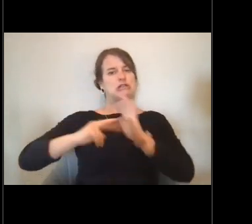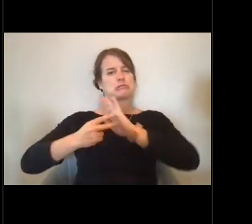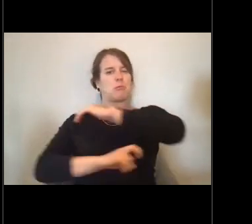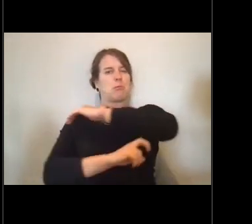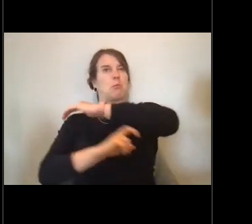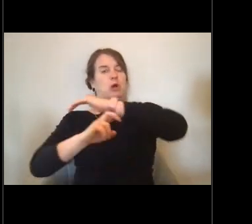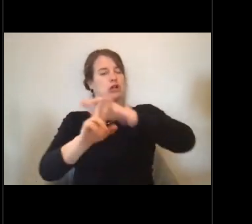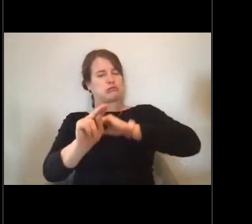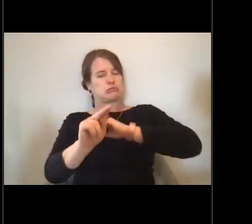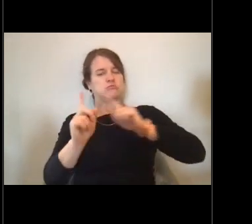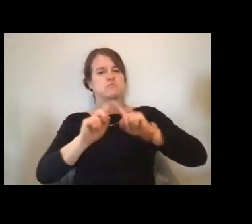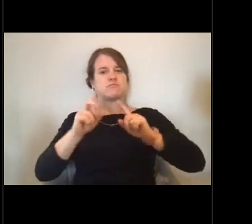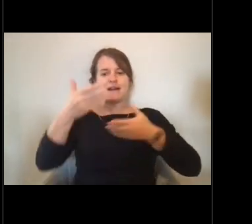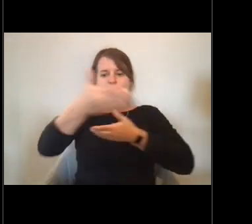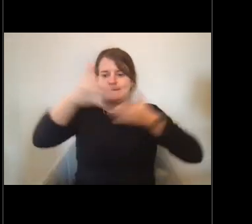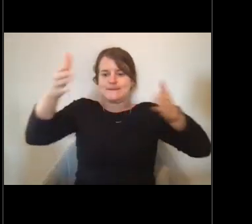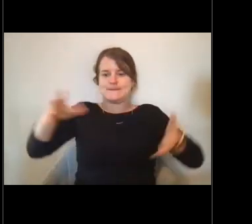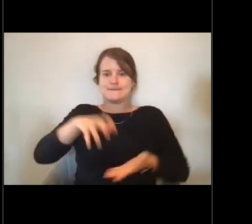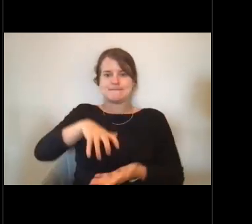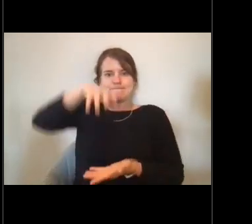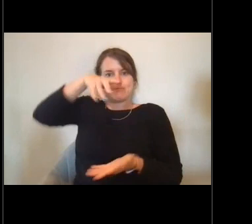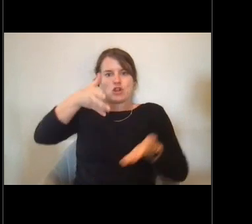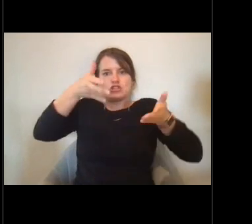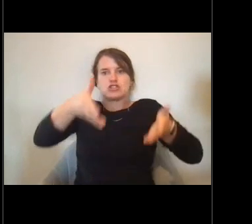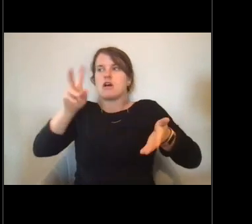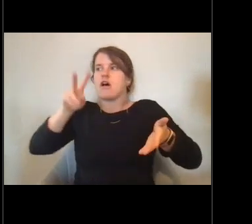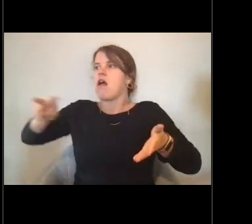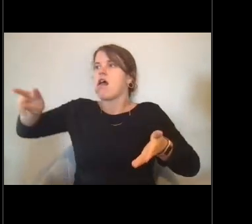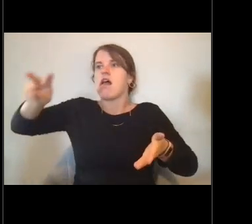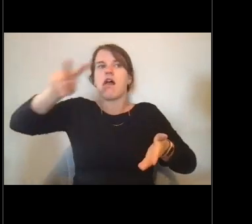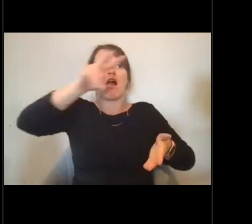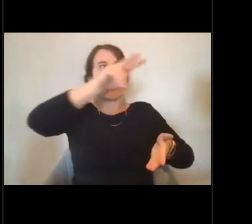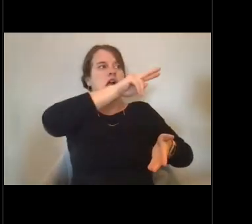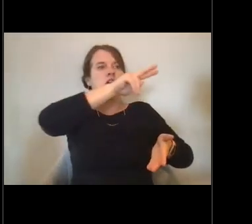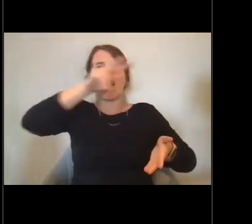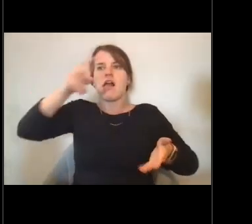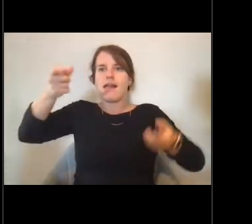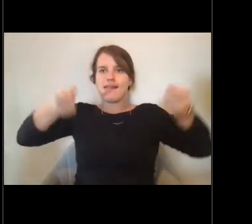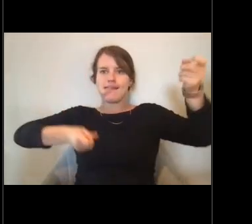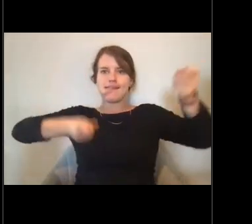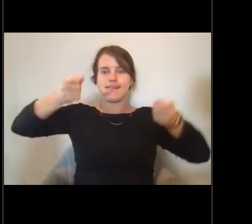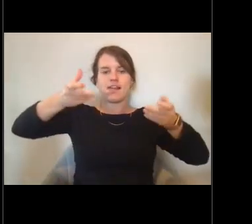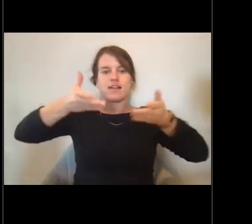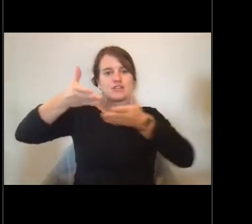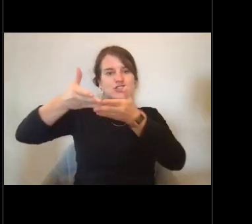and see other vessels around you. Great question. - [Lisa] Is that where you are